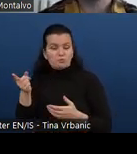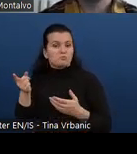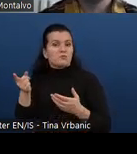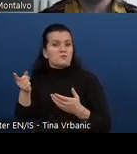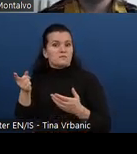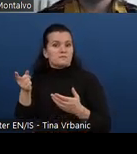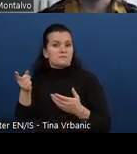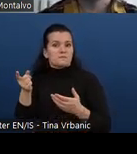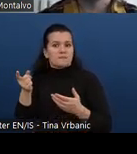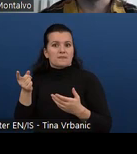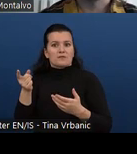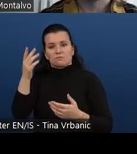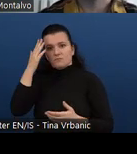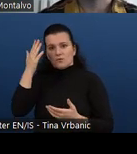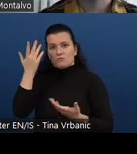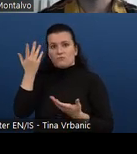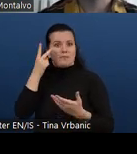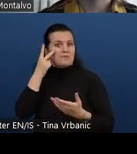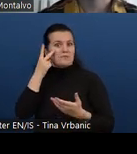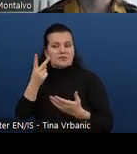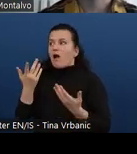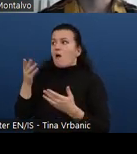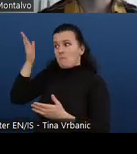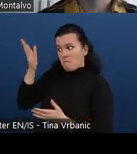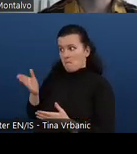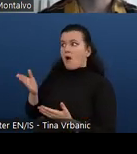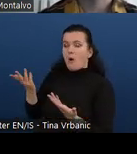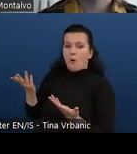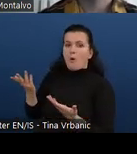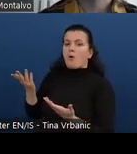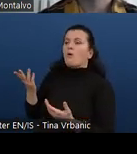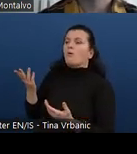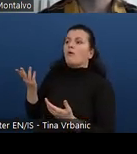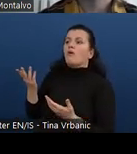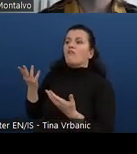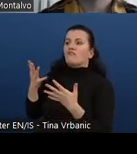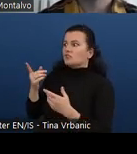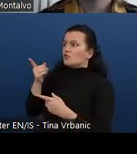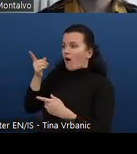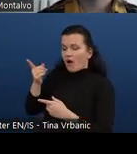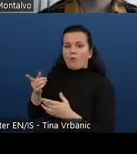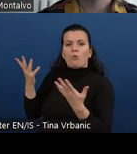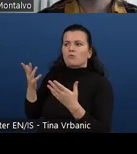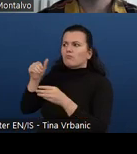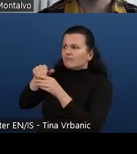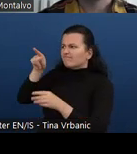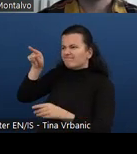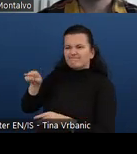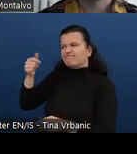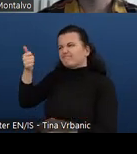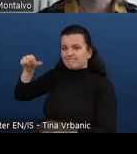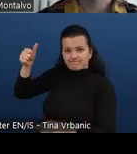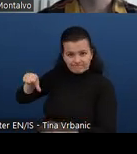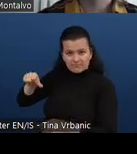there but also to provide some feature curricula on things that are in the bodies of knowledge